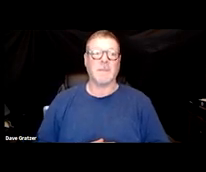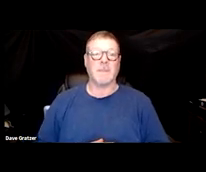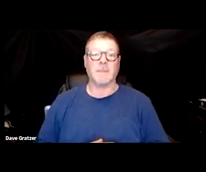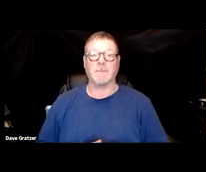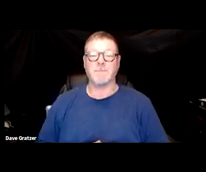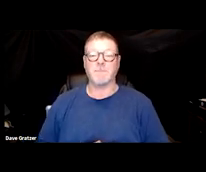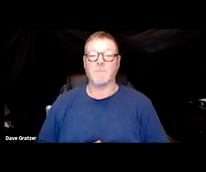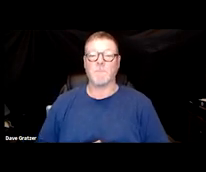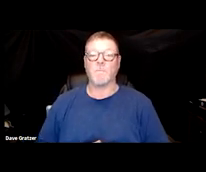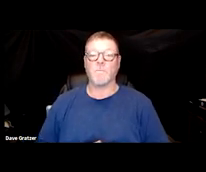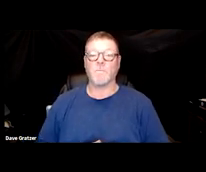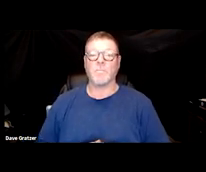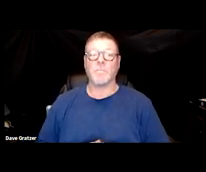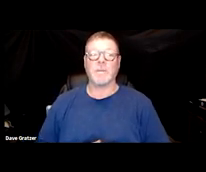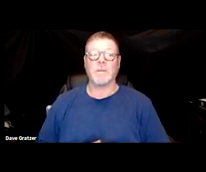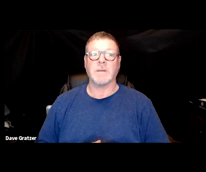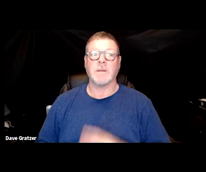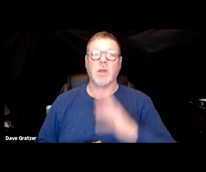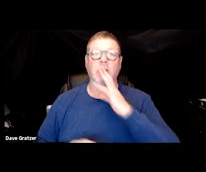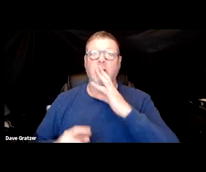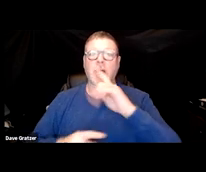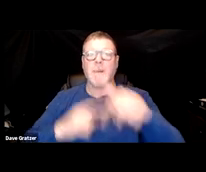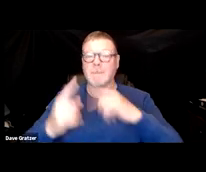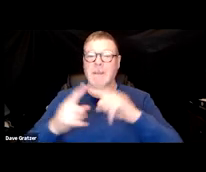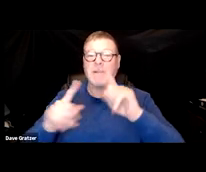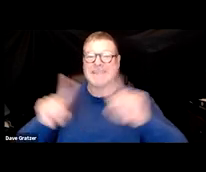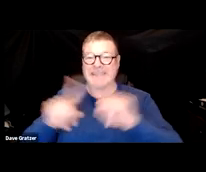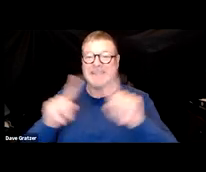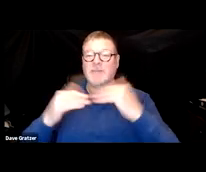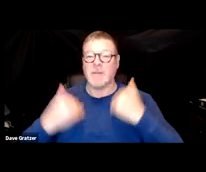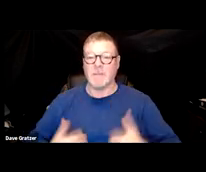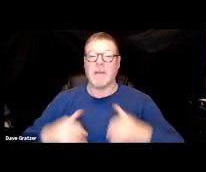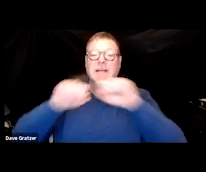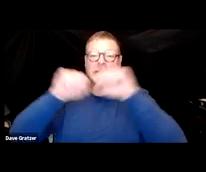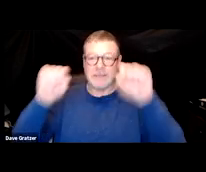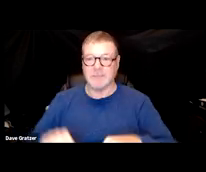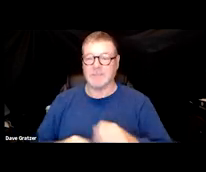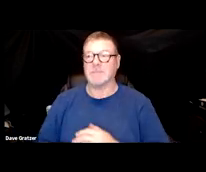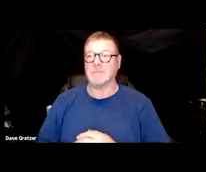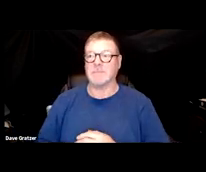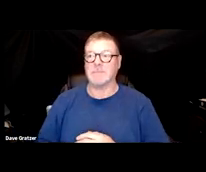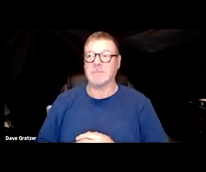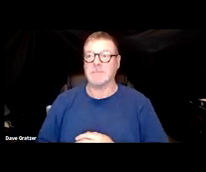[Pam] These are talking about all of the different body systems and related conditions. May be able to find the condition.